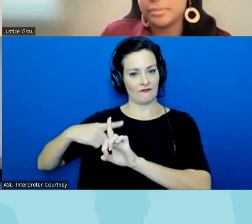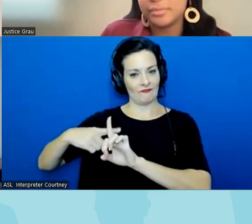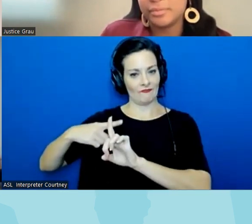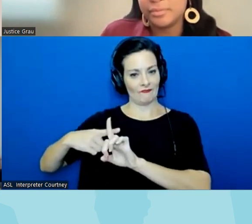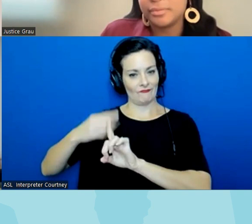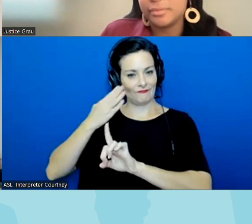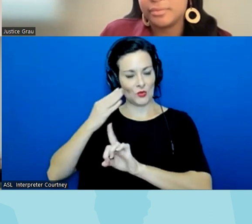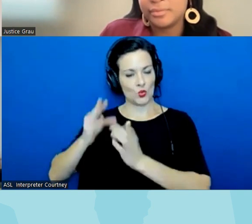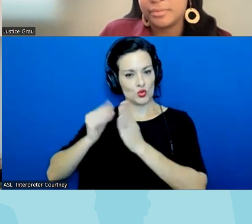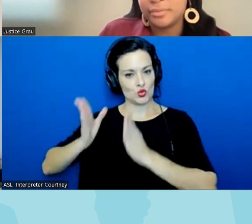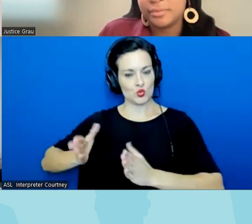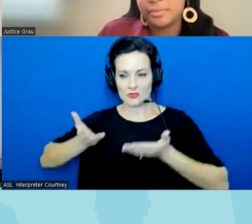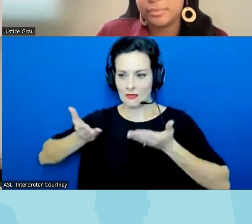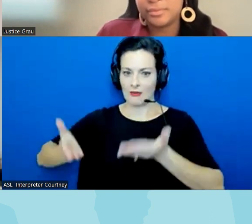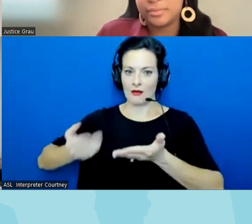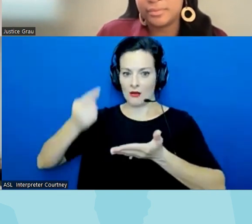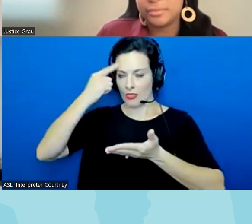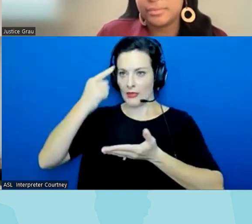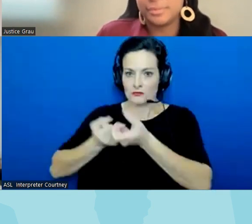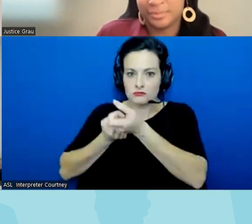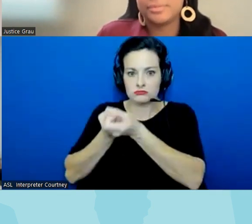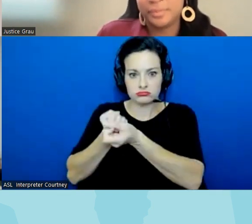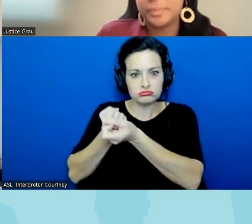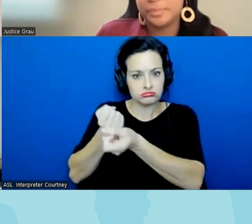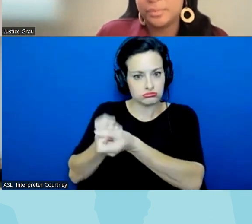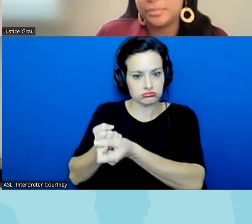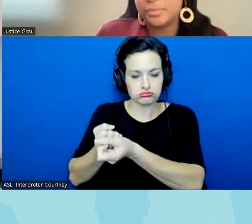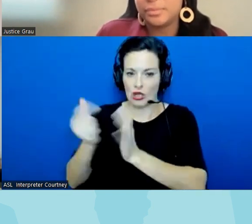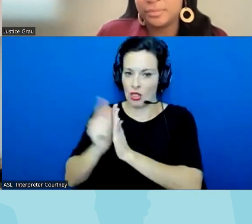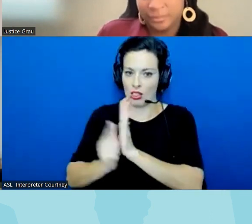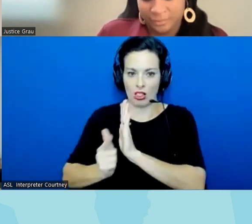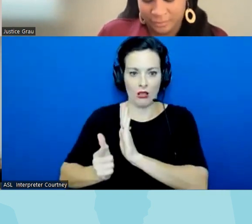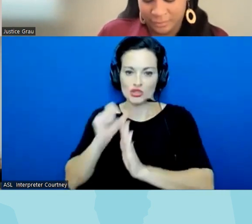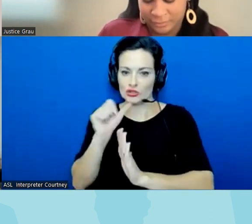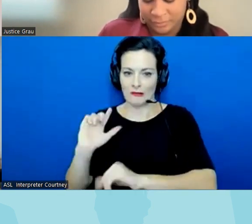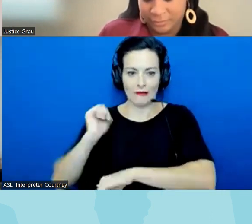mobilizing around these bills um against them um do you have anything else that what impact is this